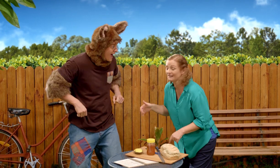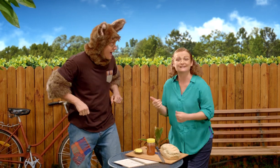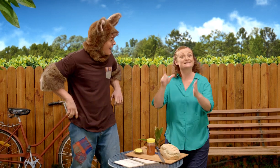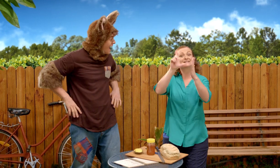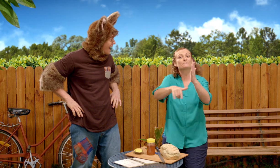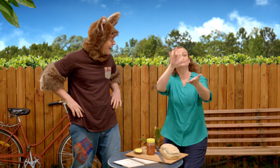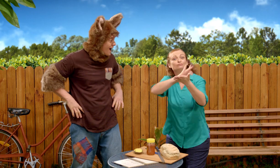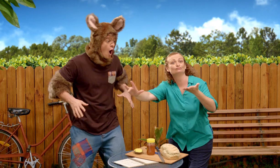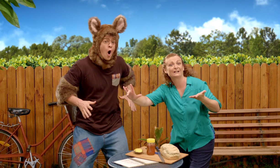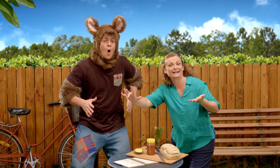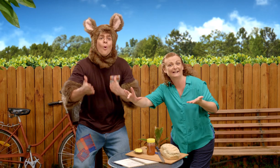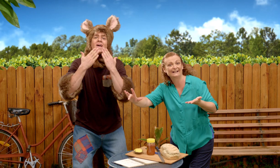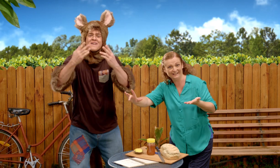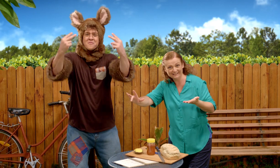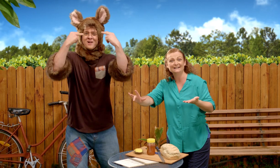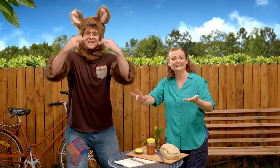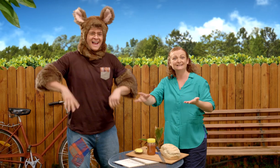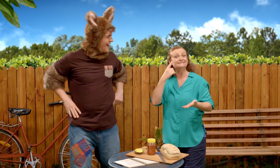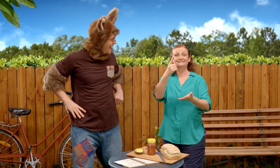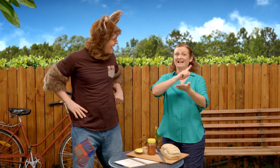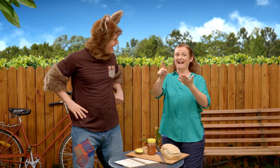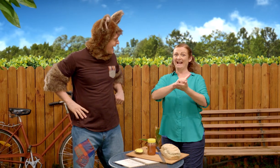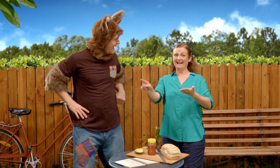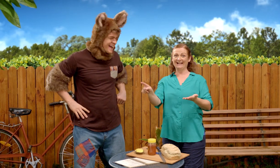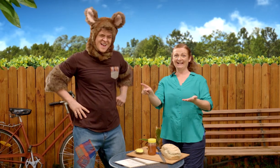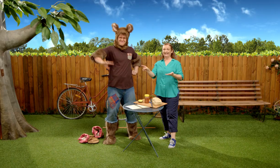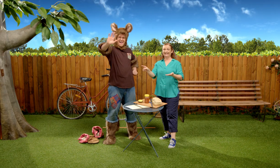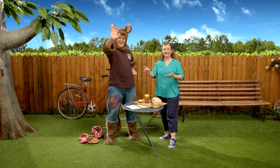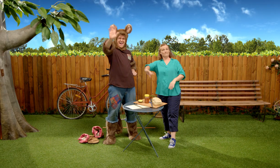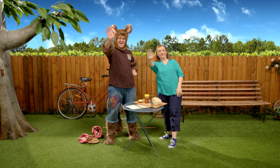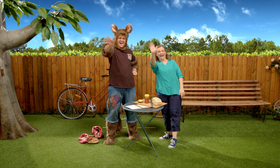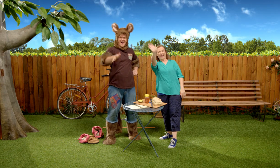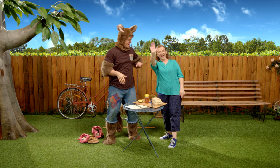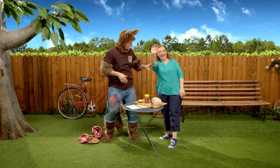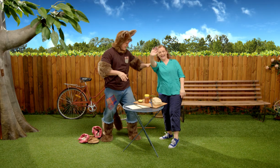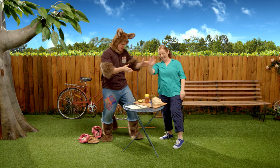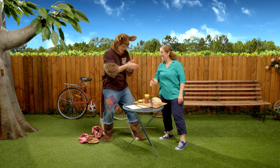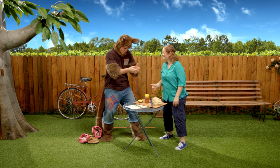Oh yes please. Well our time is up. Thanks for watching. See you next time. Bye!